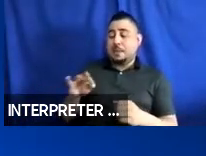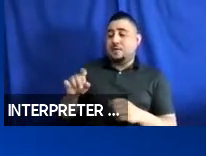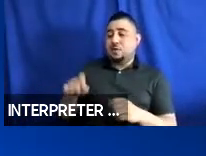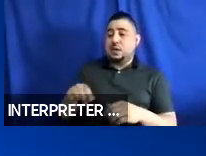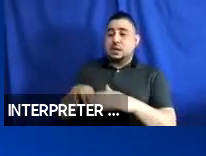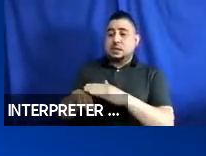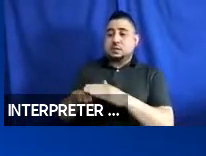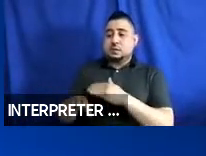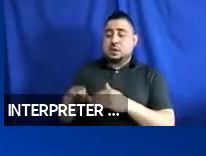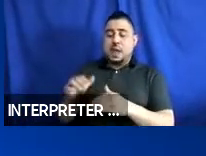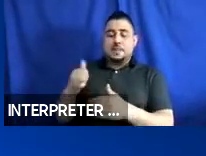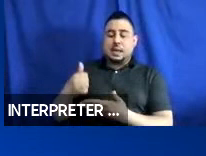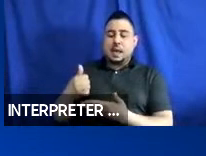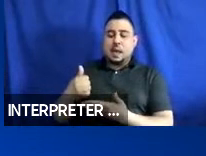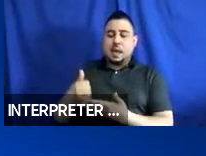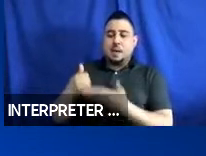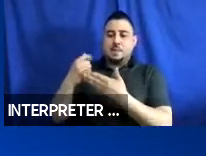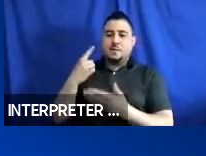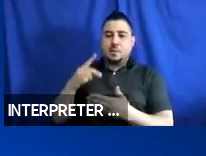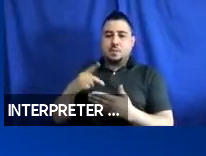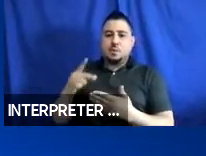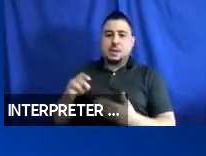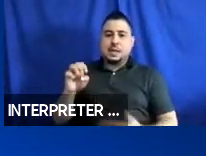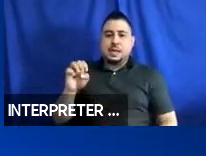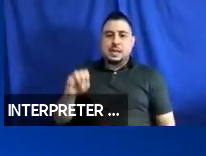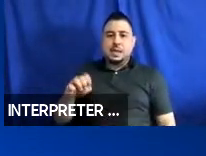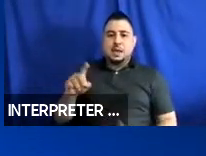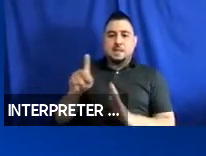you can email: epolicyworks@dol.gov. Next slide.